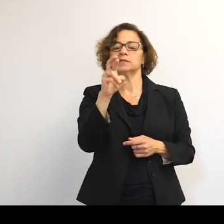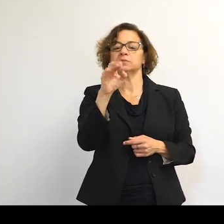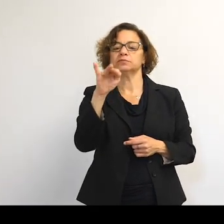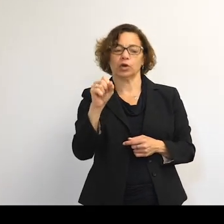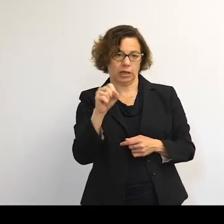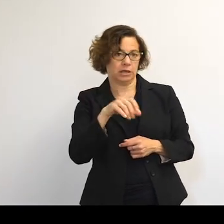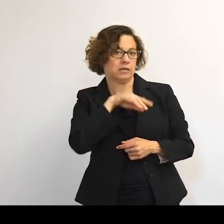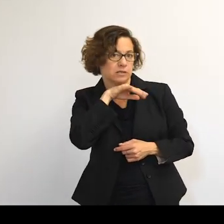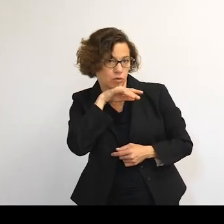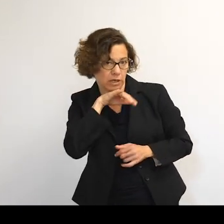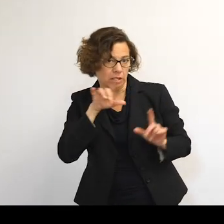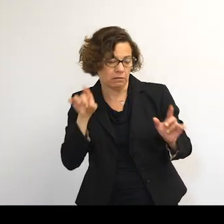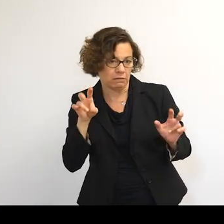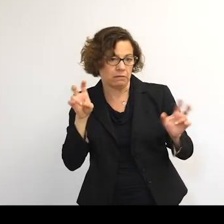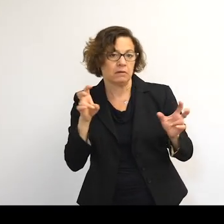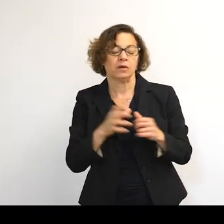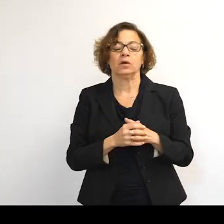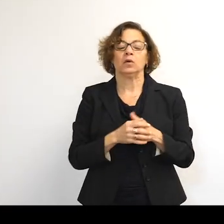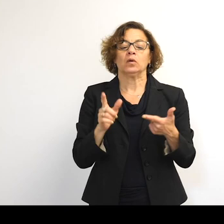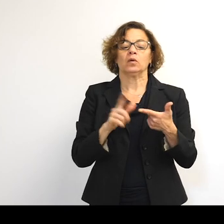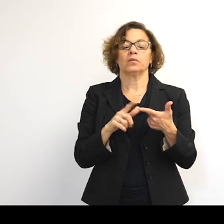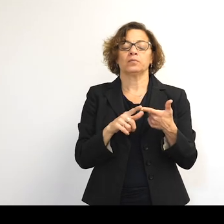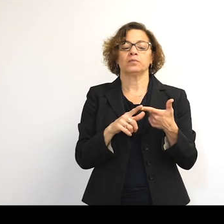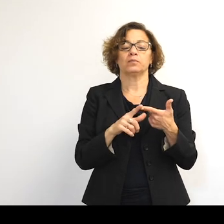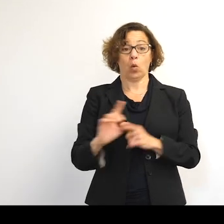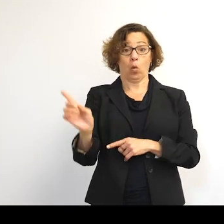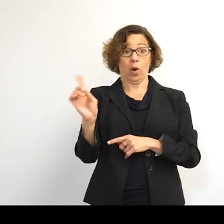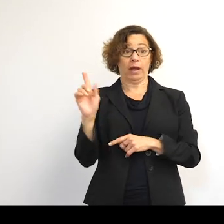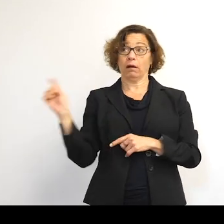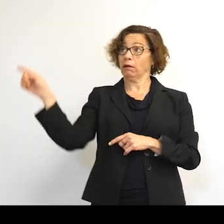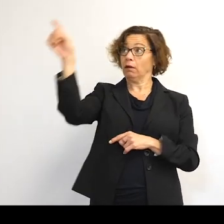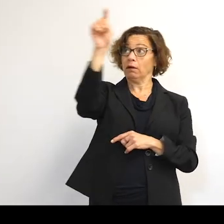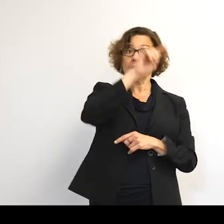We'll talk about where it is.